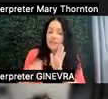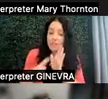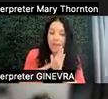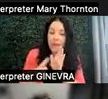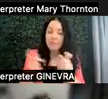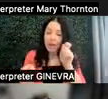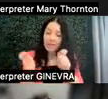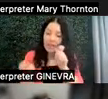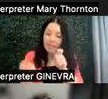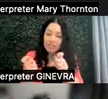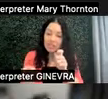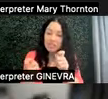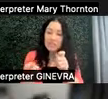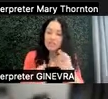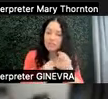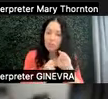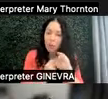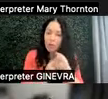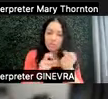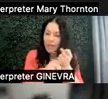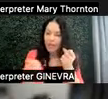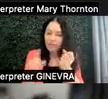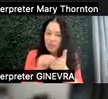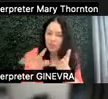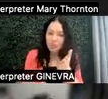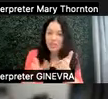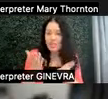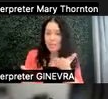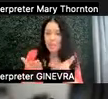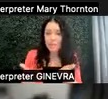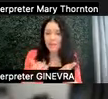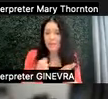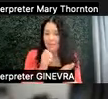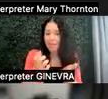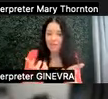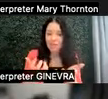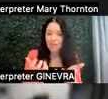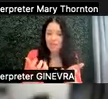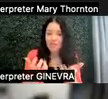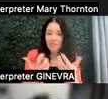and accommodations to support these students that maybe they don't work as well for one of us,